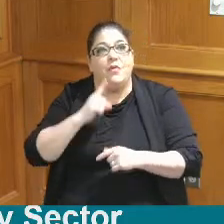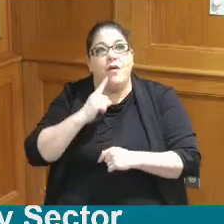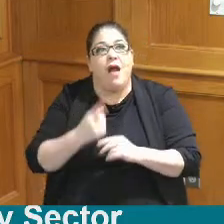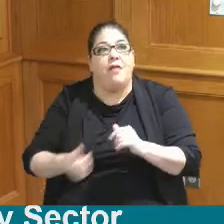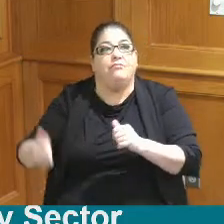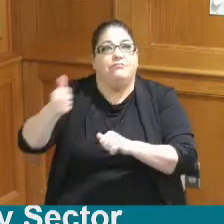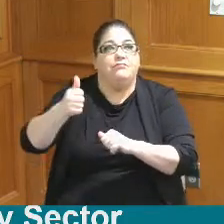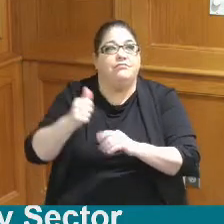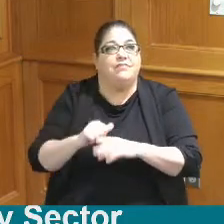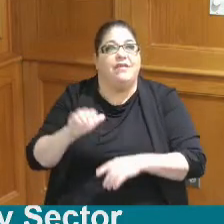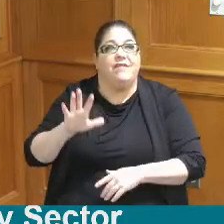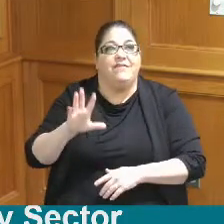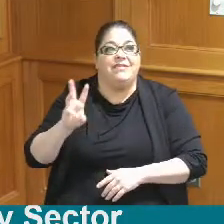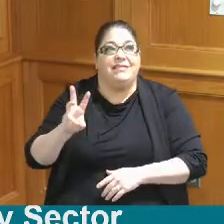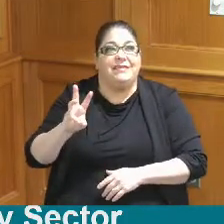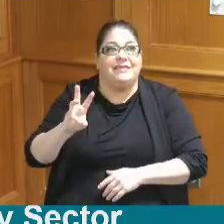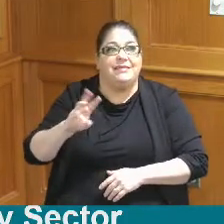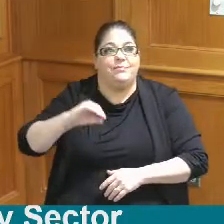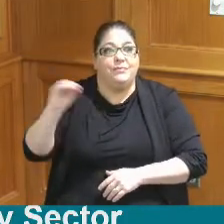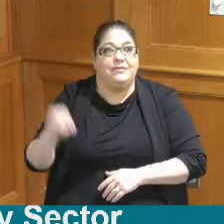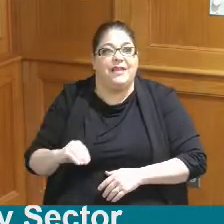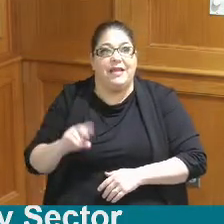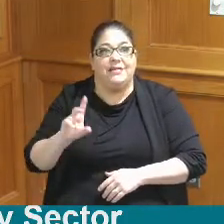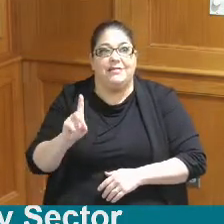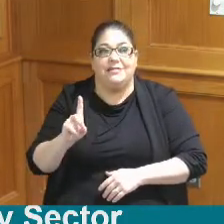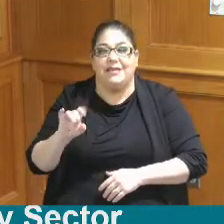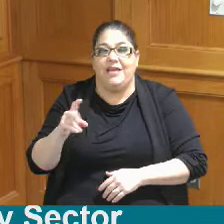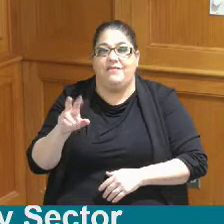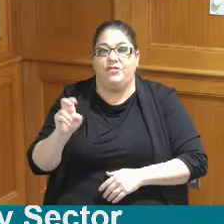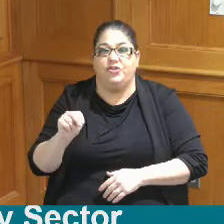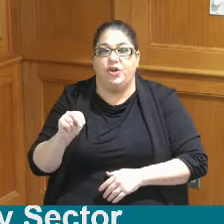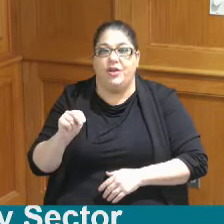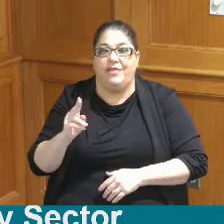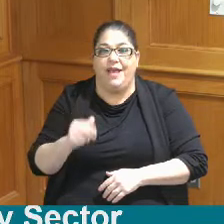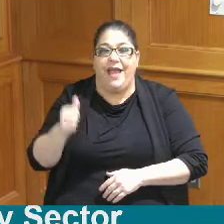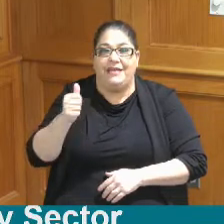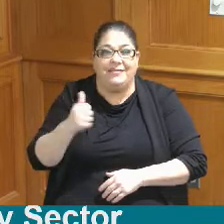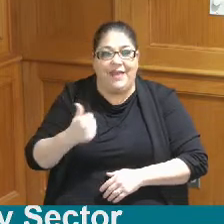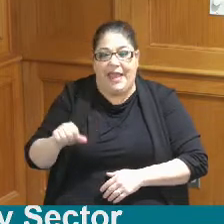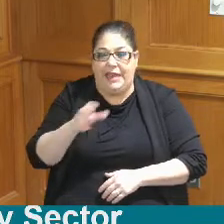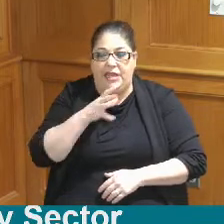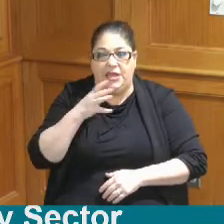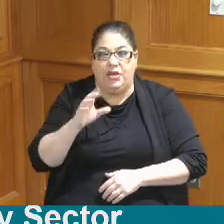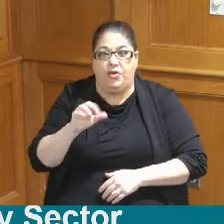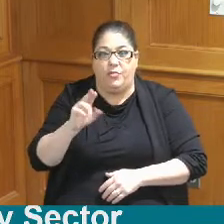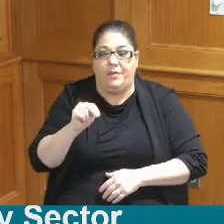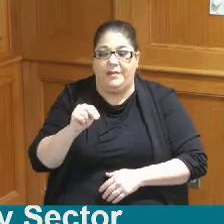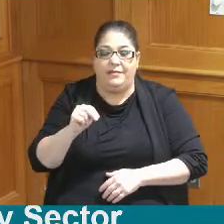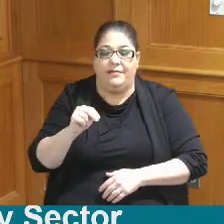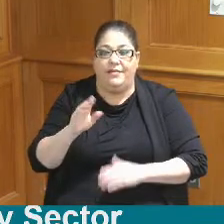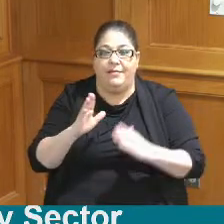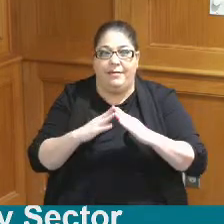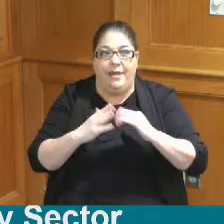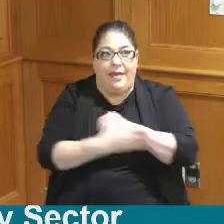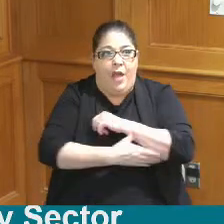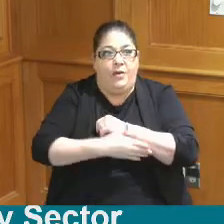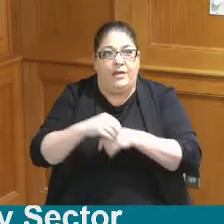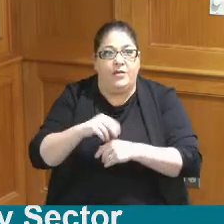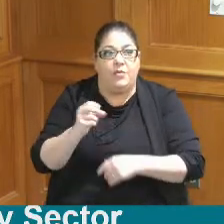have a 56 diversion rate which is the highest of any Urban County in Ohio but we want to push that